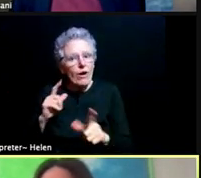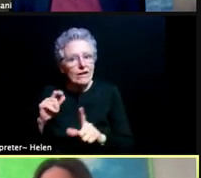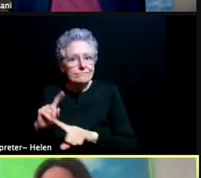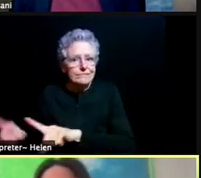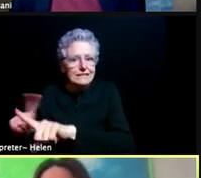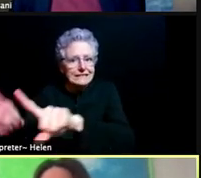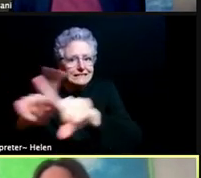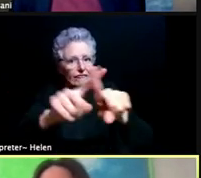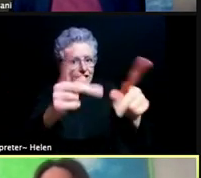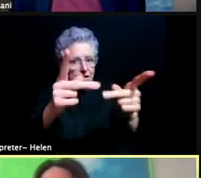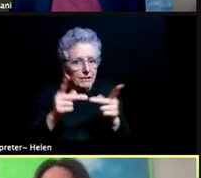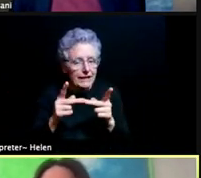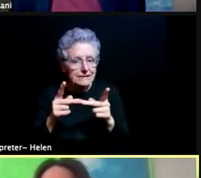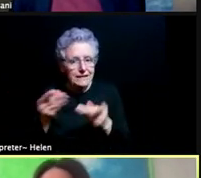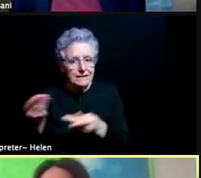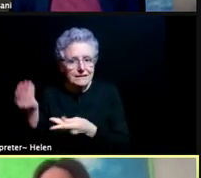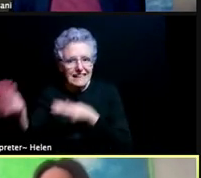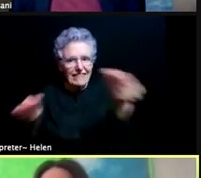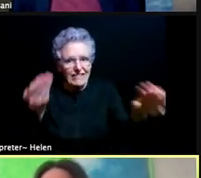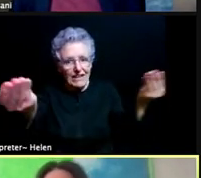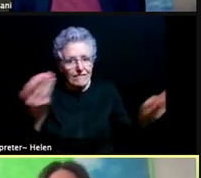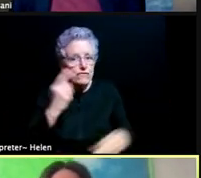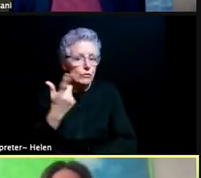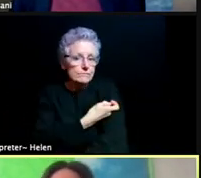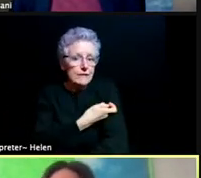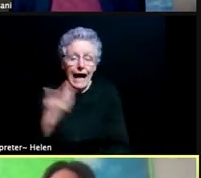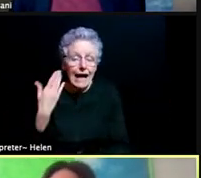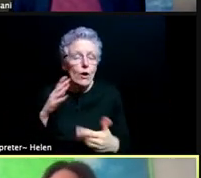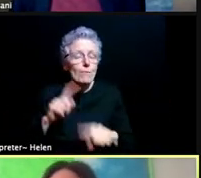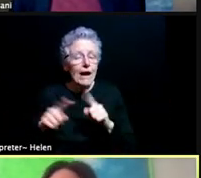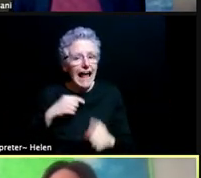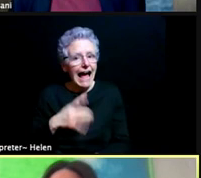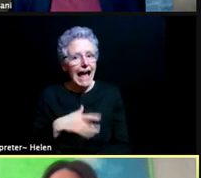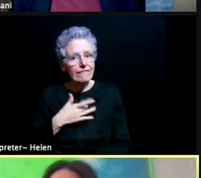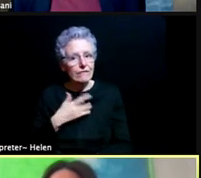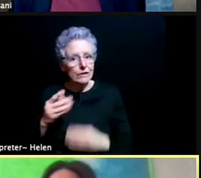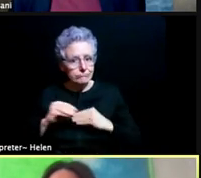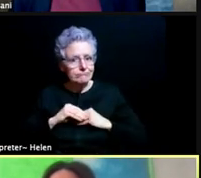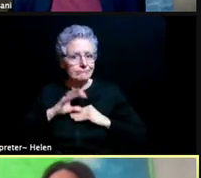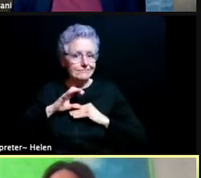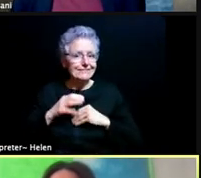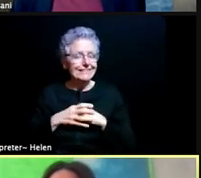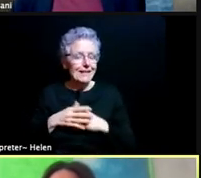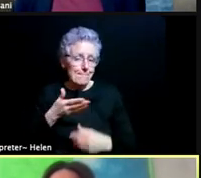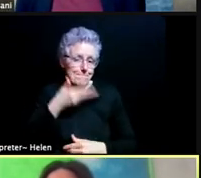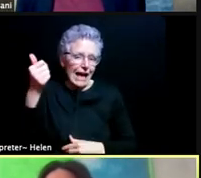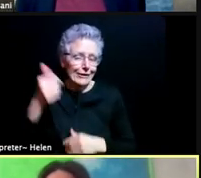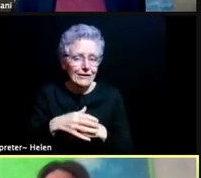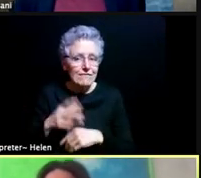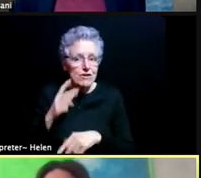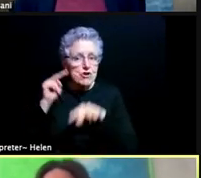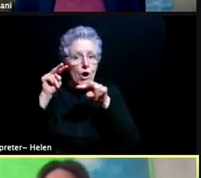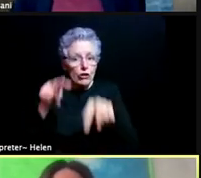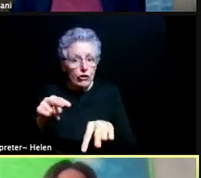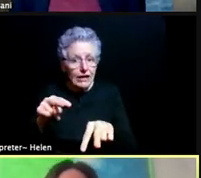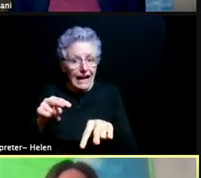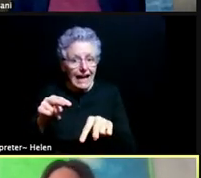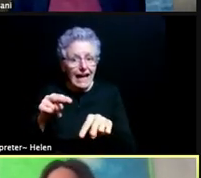I think that's really encouraging. If you look at the current prioritization guidelines you can go to MDHHS' website